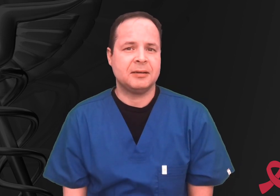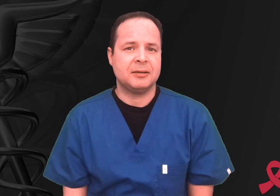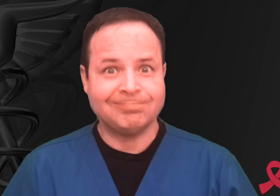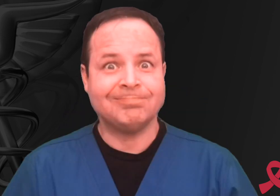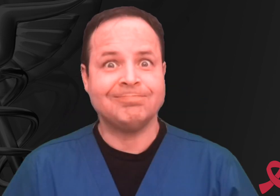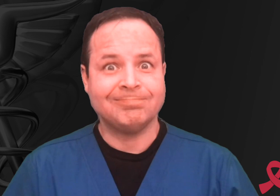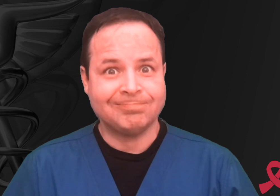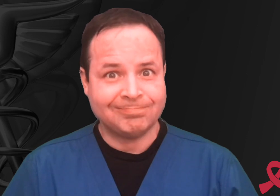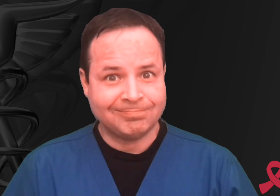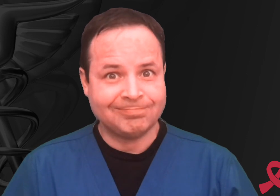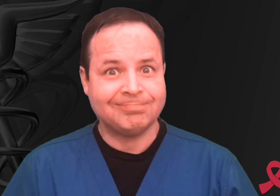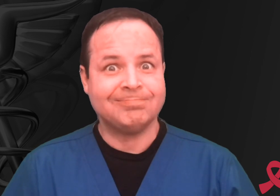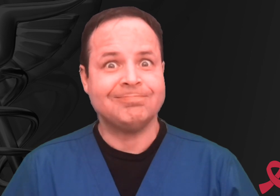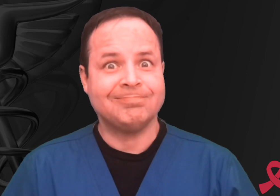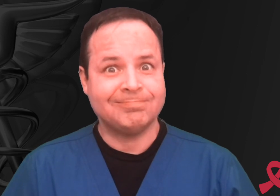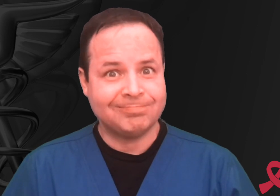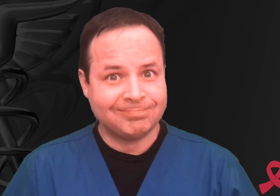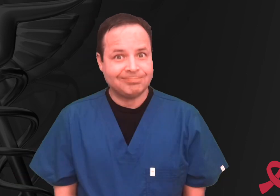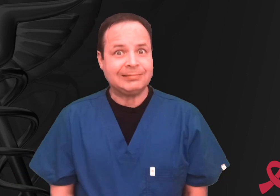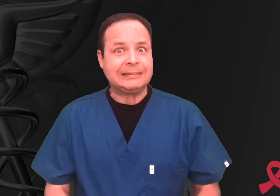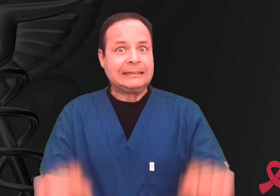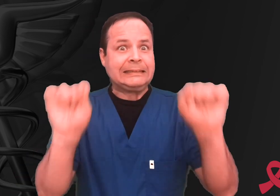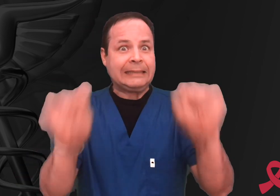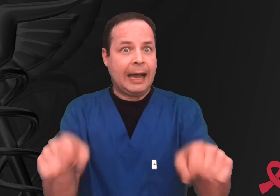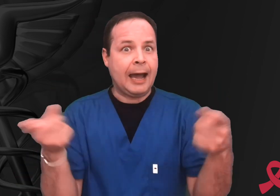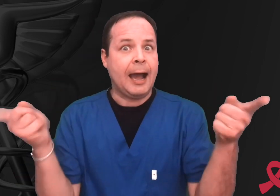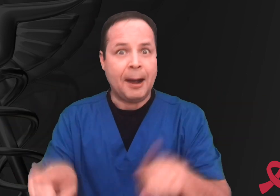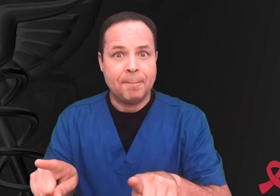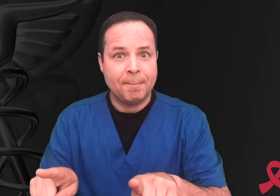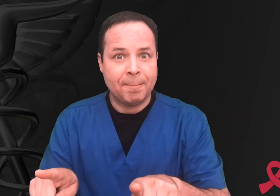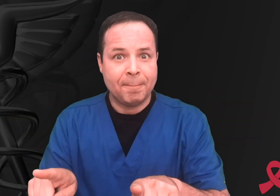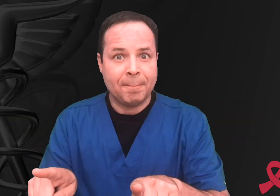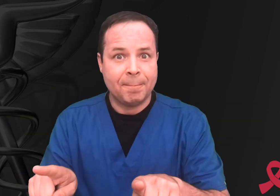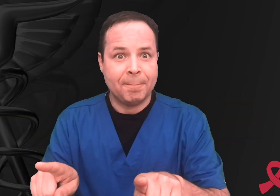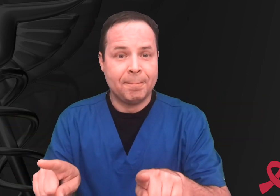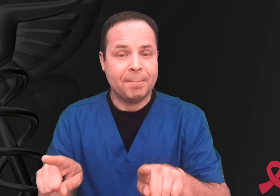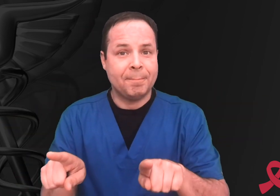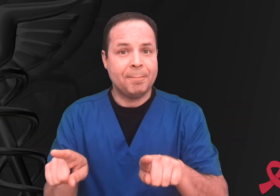Actually, it is possible. It can happen!